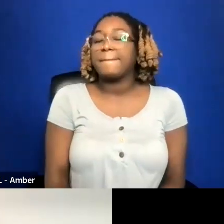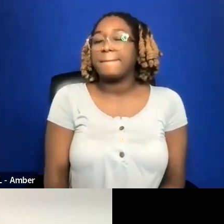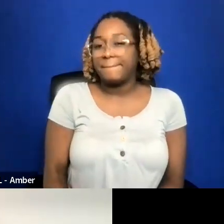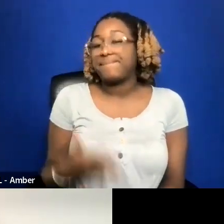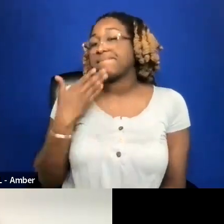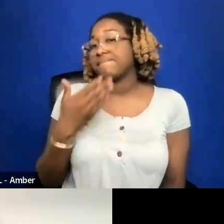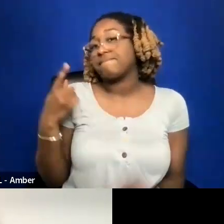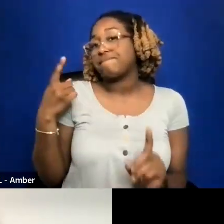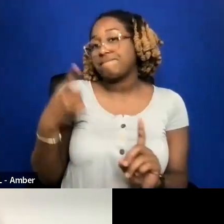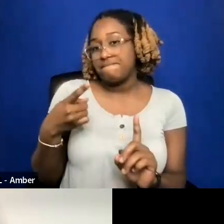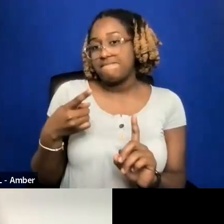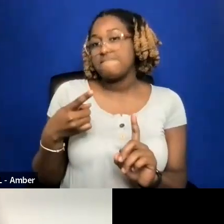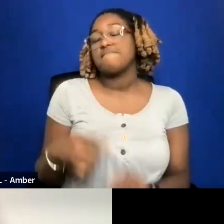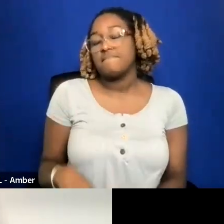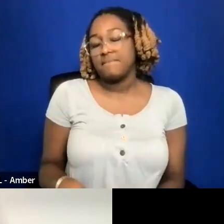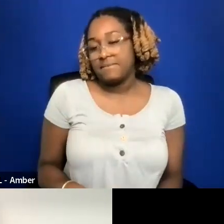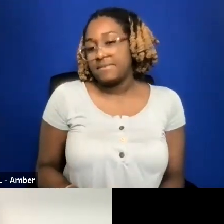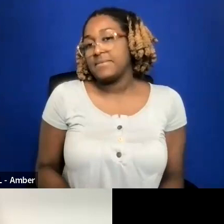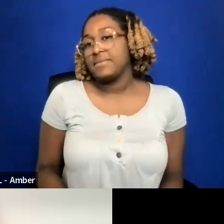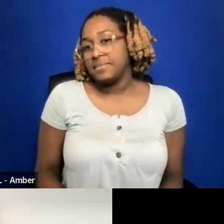IT GOES TO THE POINT OF WHAT IS YOUR GOAL.